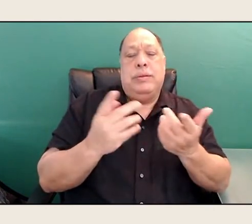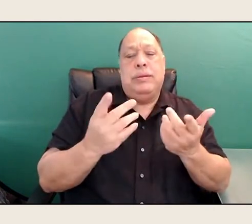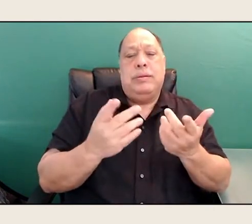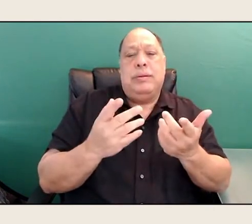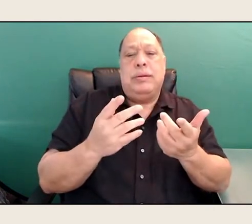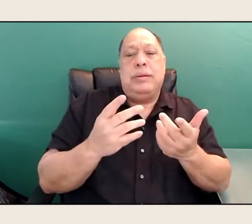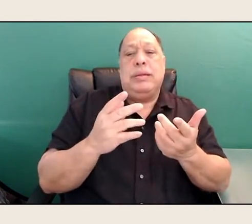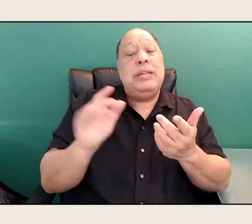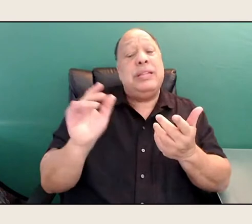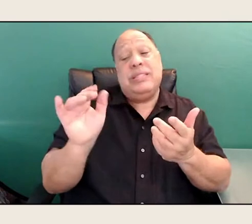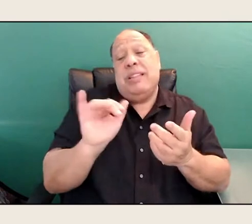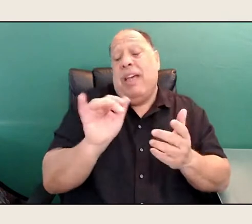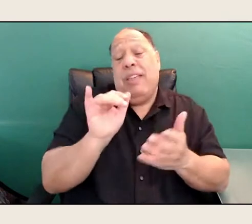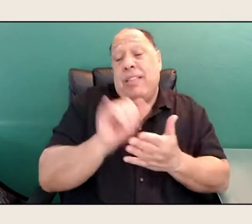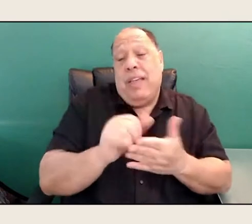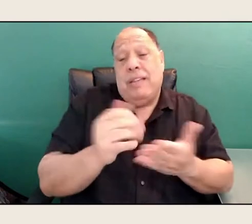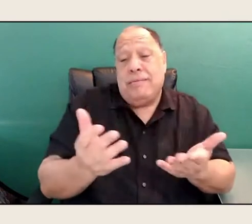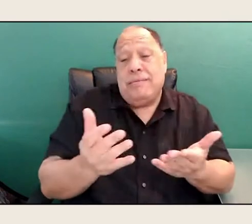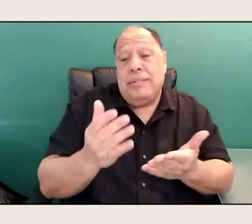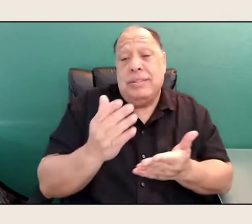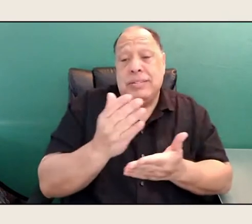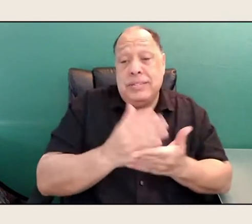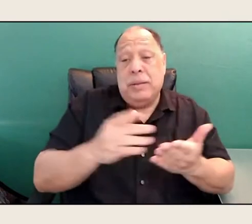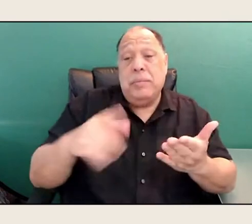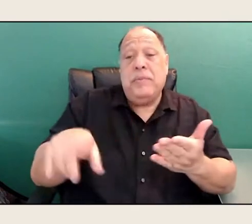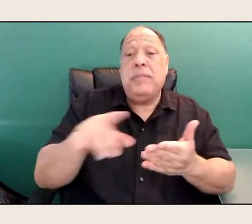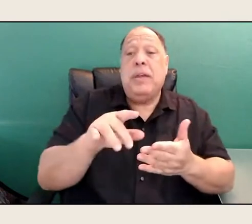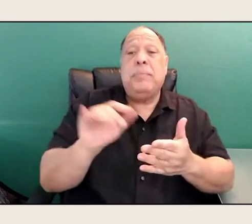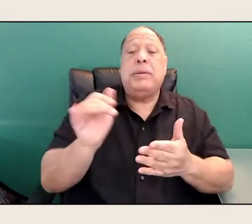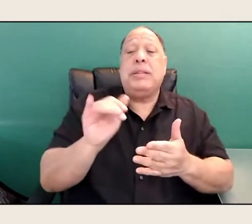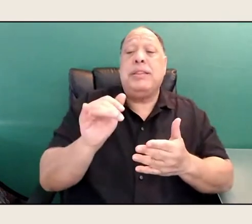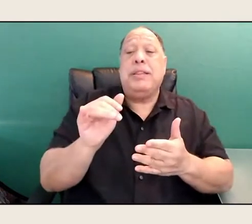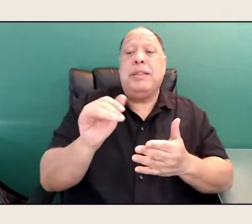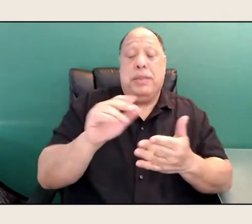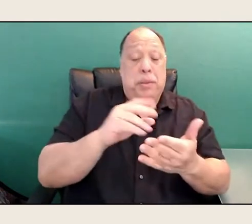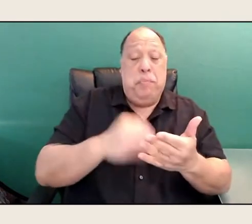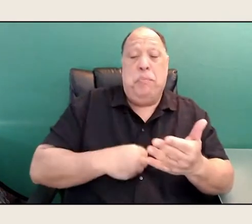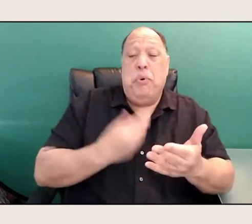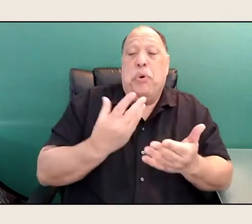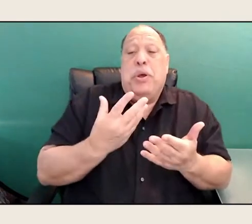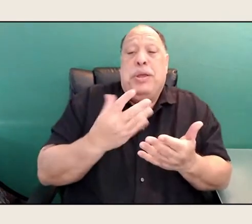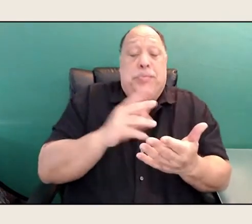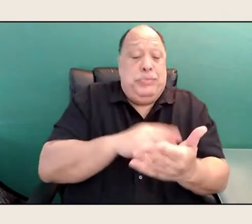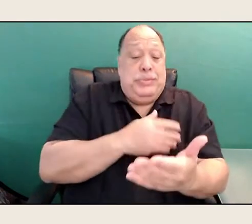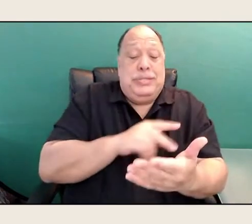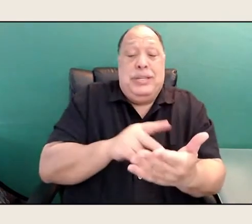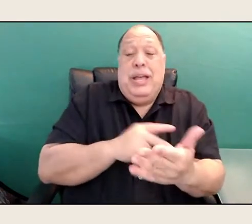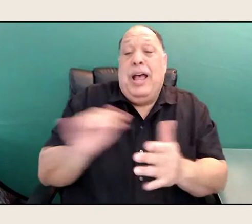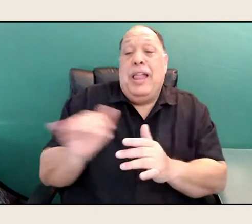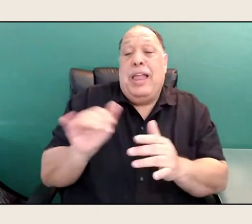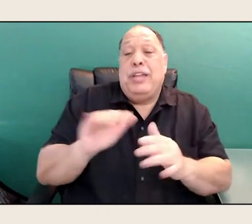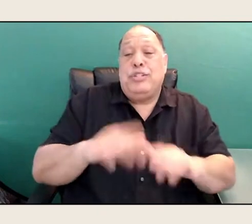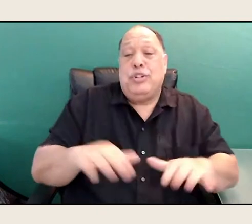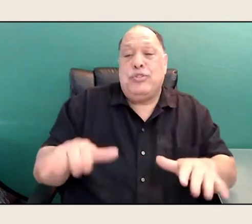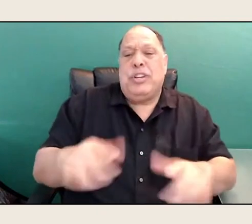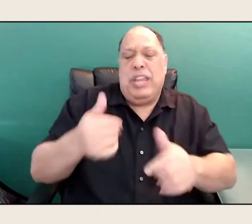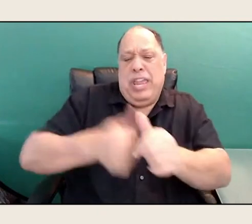And some of them, they're just like children in a way. I mean, everyone is different. Yeah, yeah. It's like every day is different.